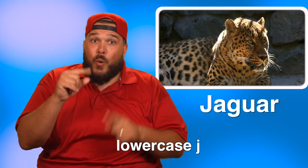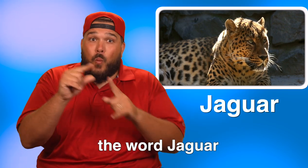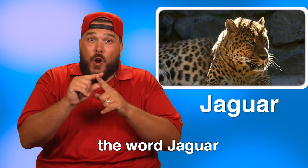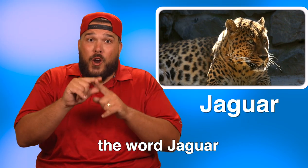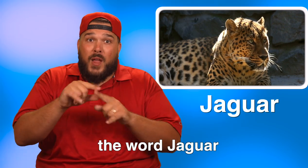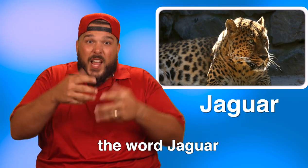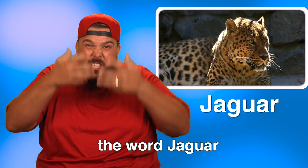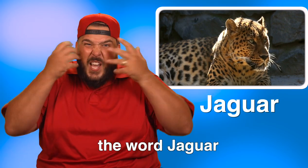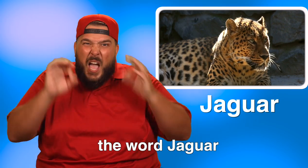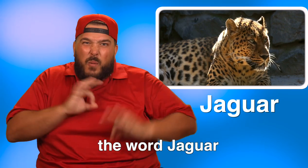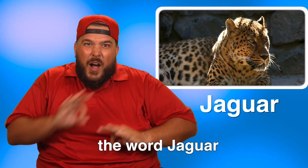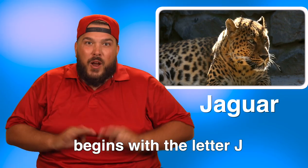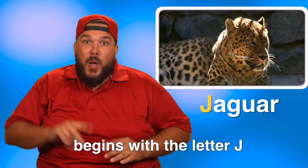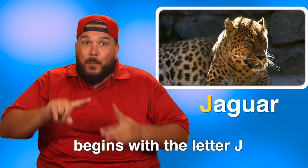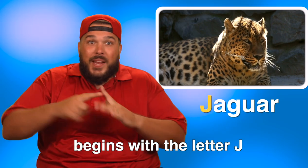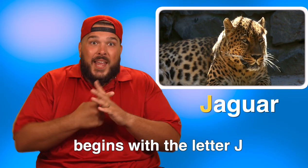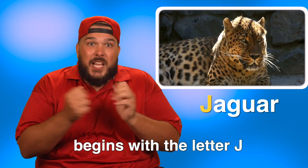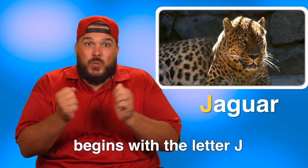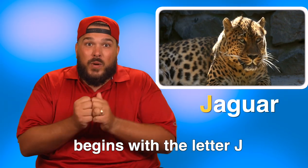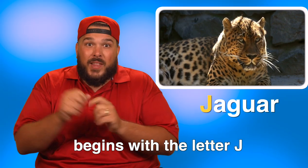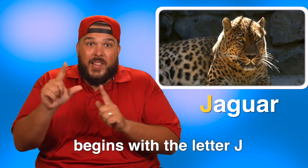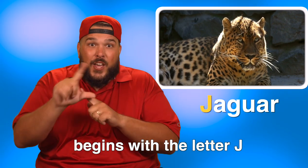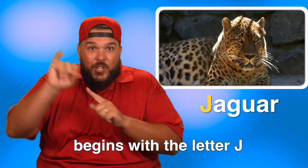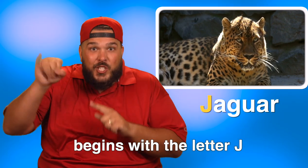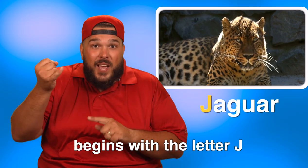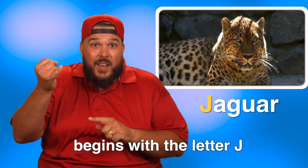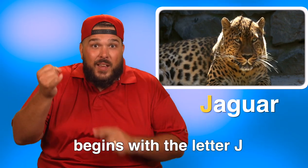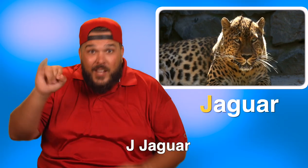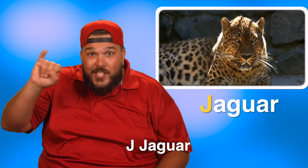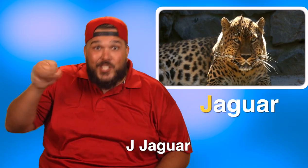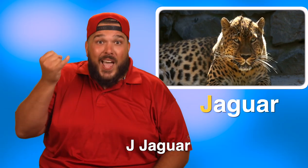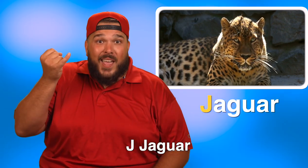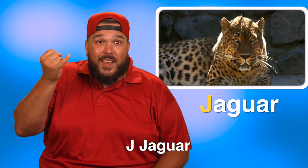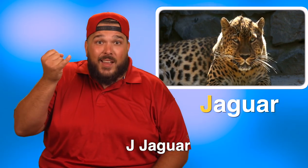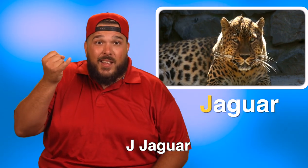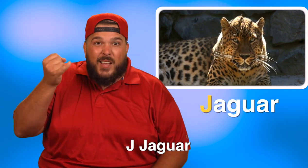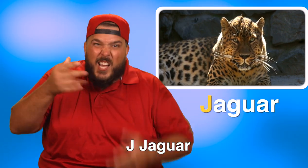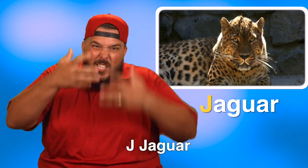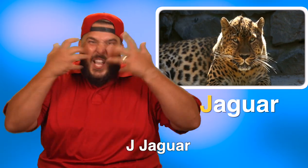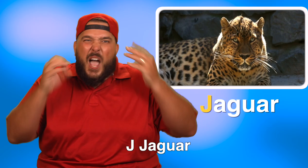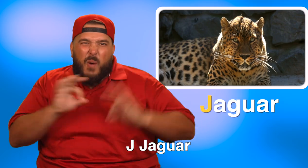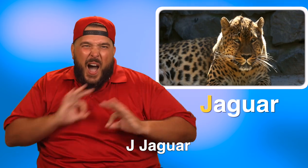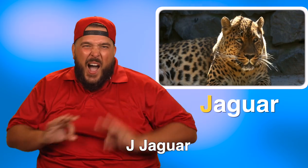The word jaguar begins with the letter J. J, Jaguar.